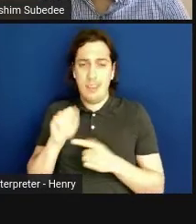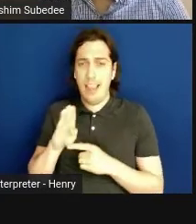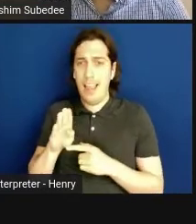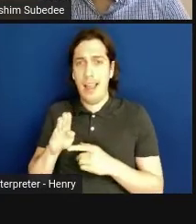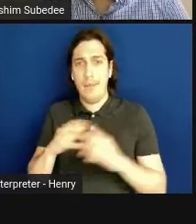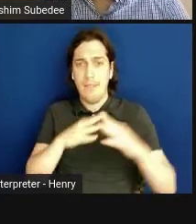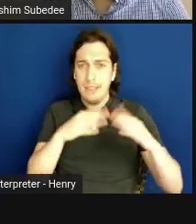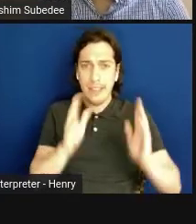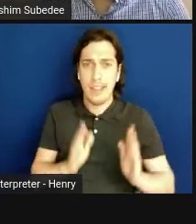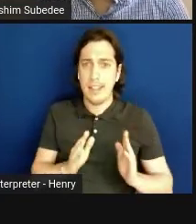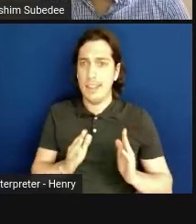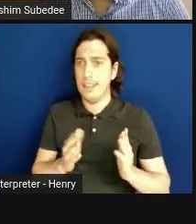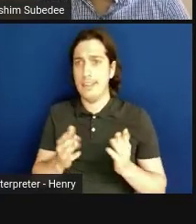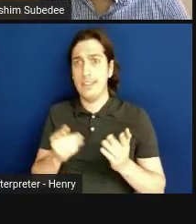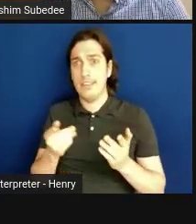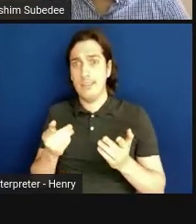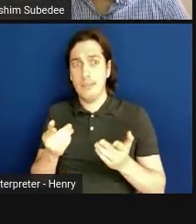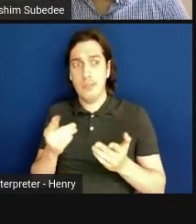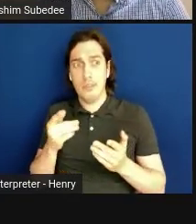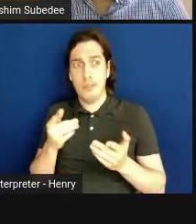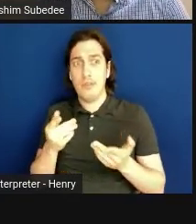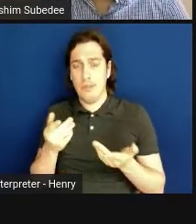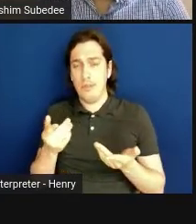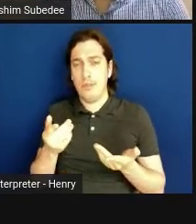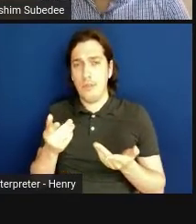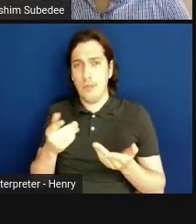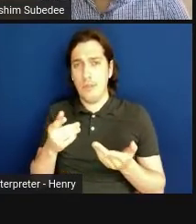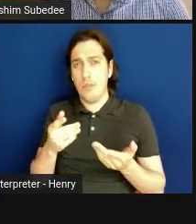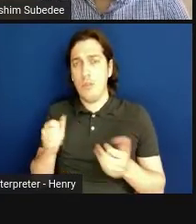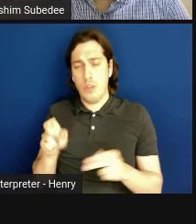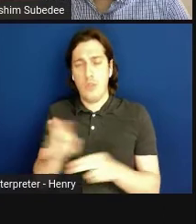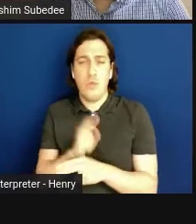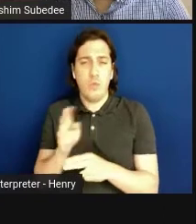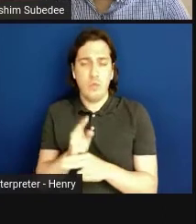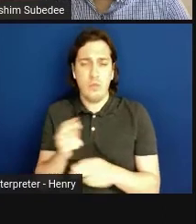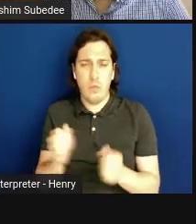that you won't ever be able to leverage with that. Next slide, please.